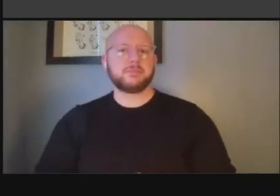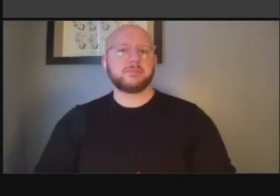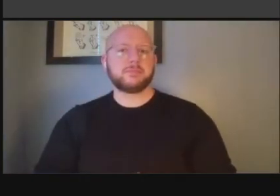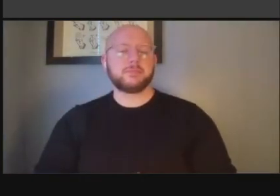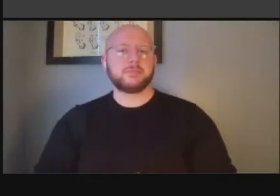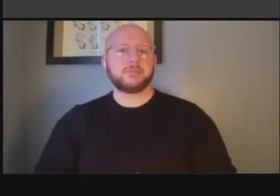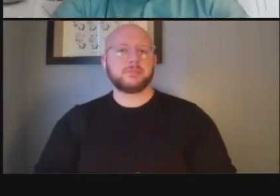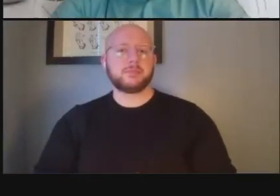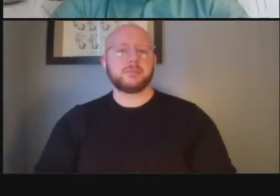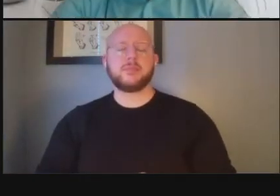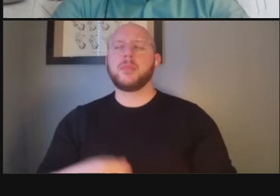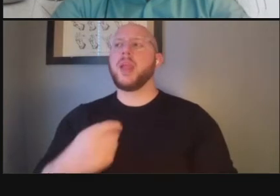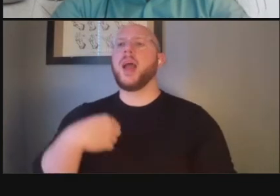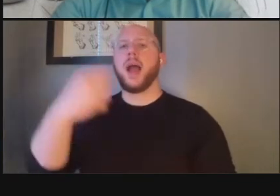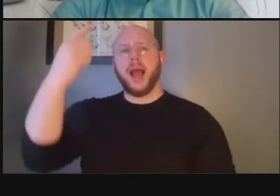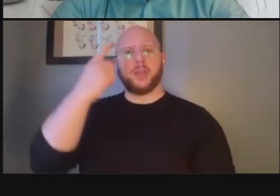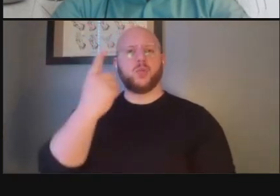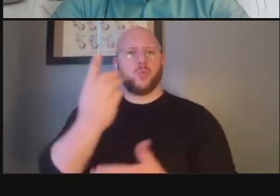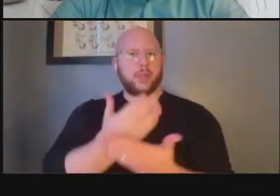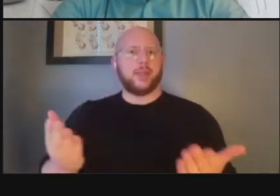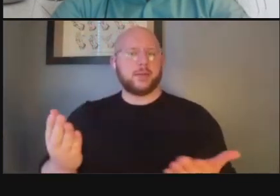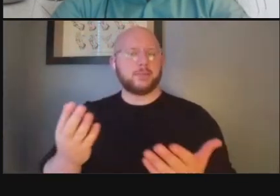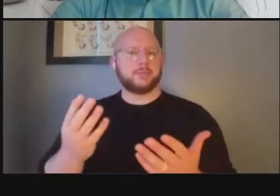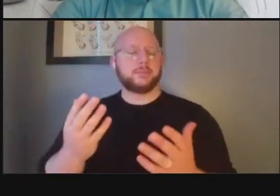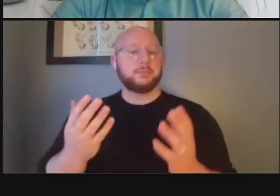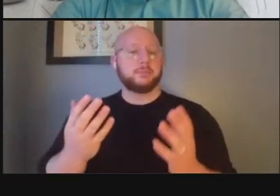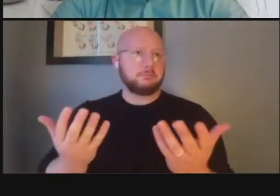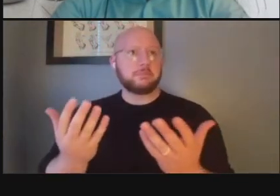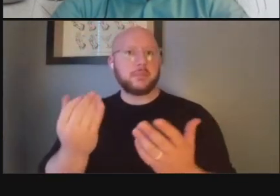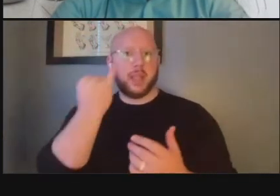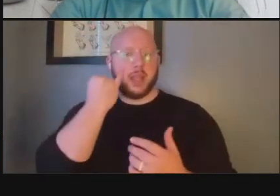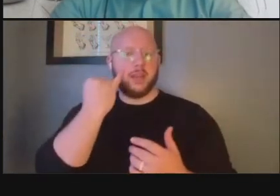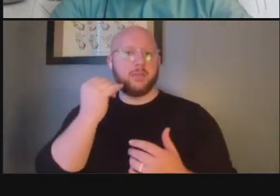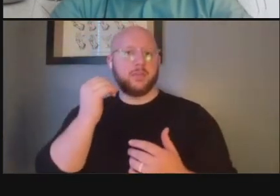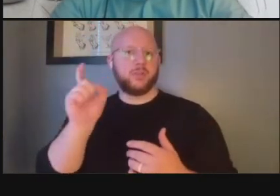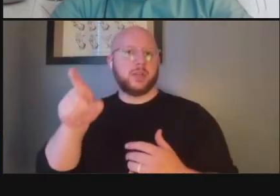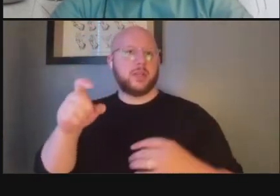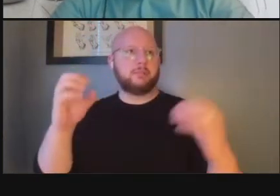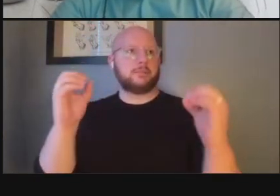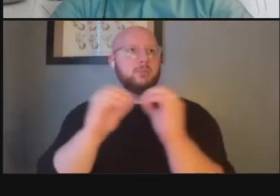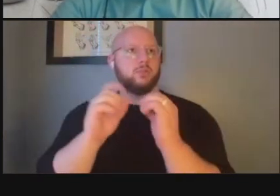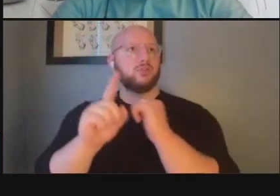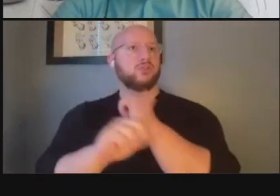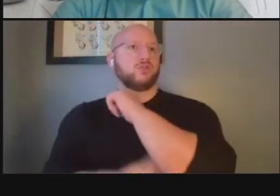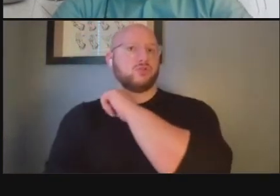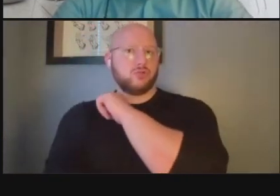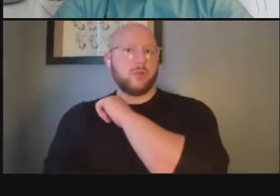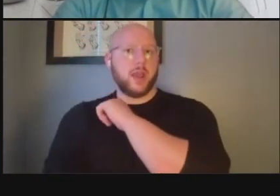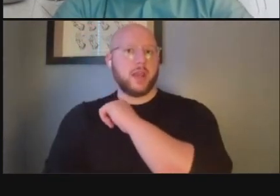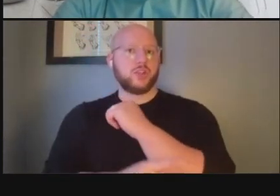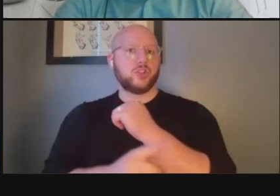um one thing if there's a need for you know more trash uh fans or you know other areas to